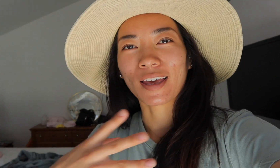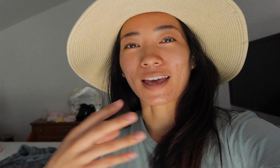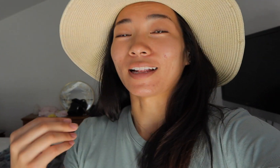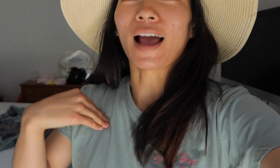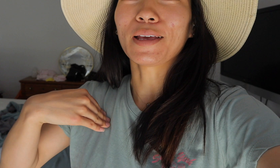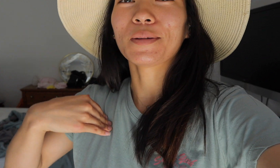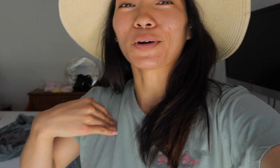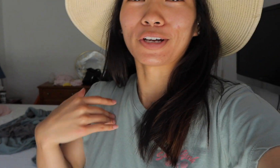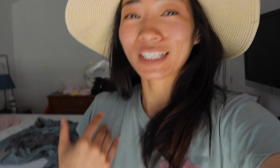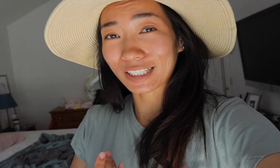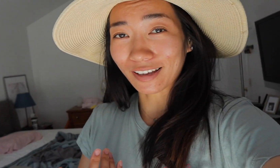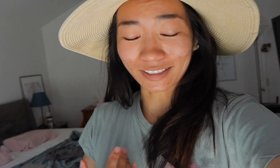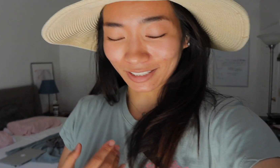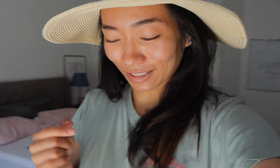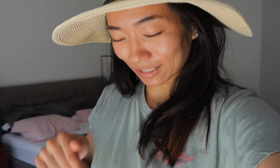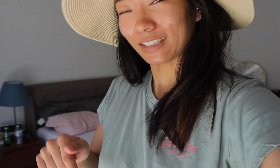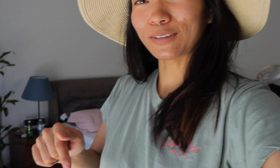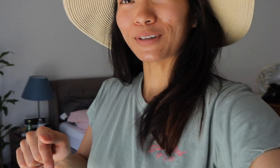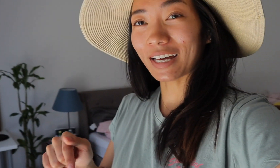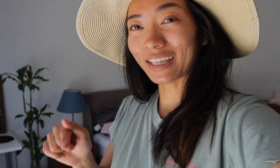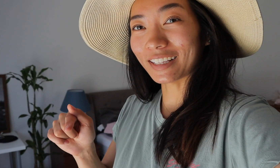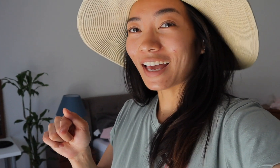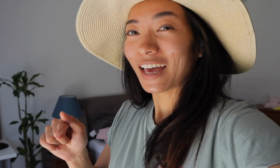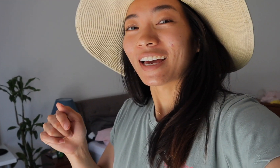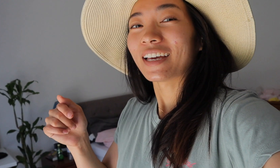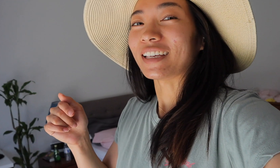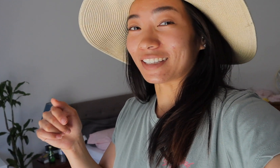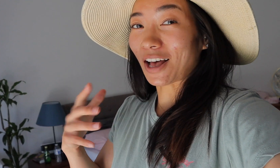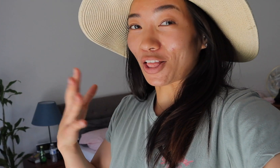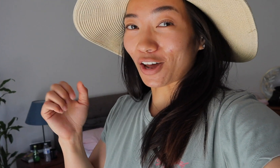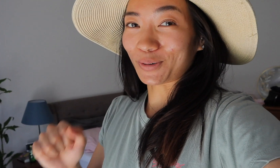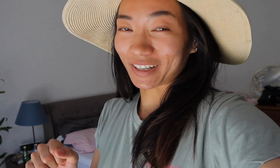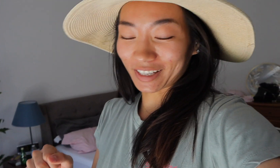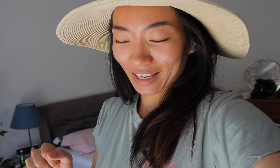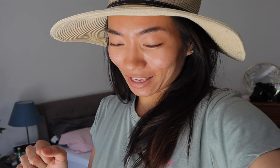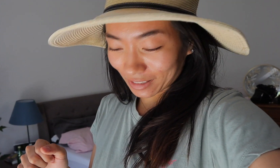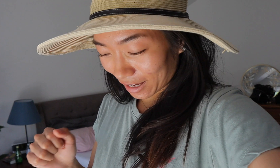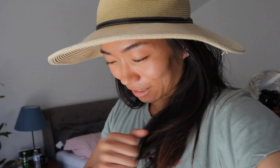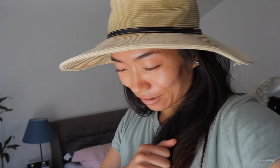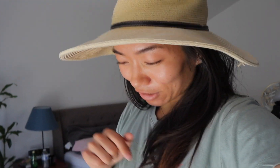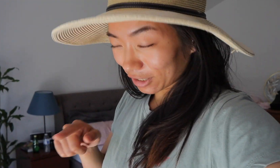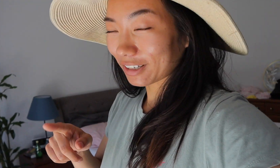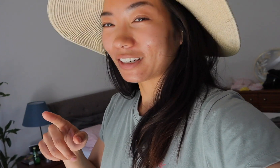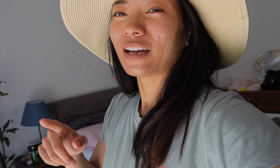and I am already exhausted. This little one is a lot of work and I love her but